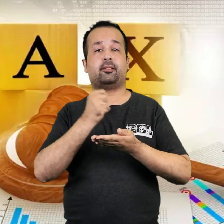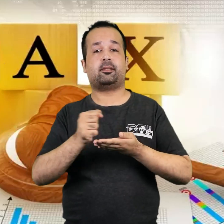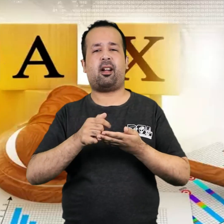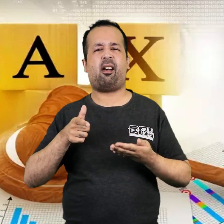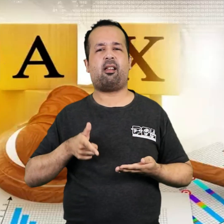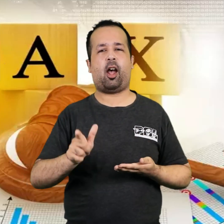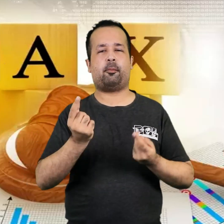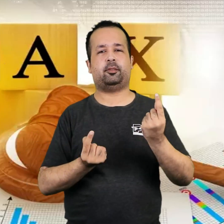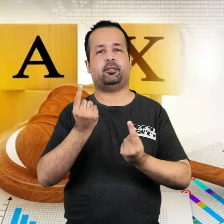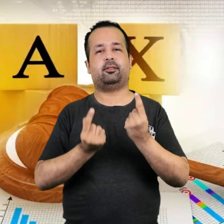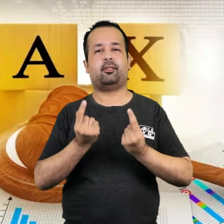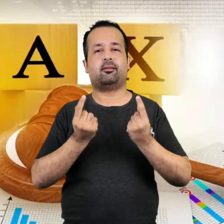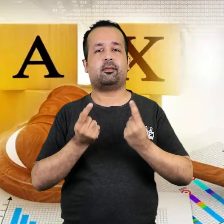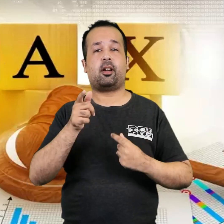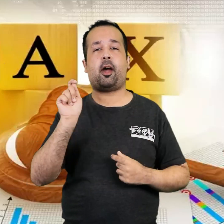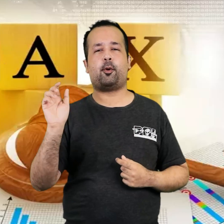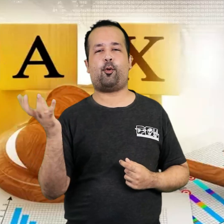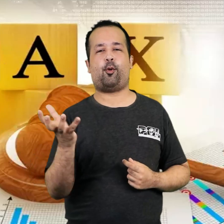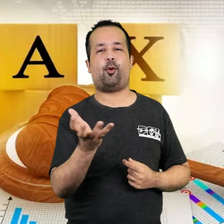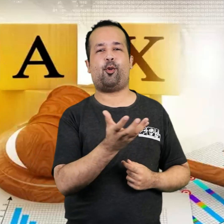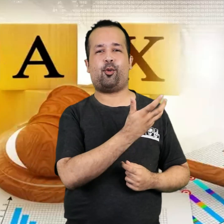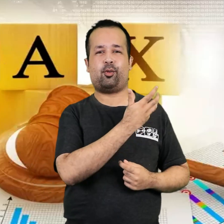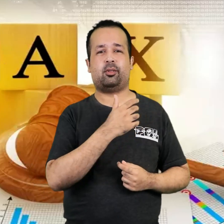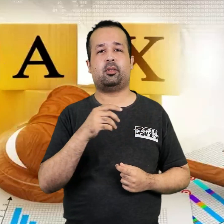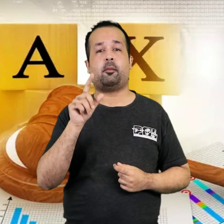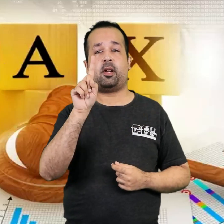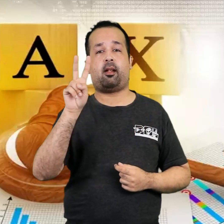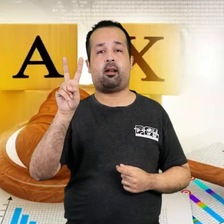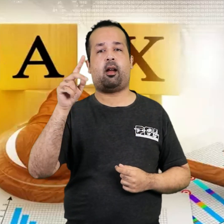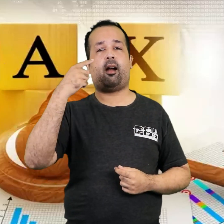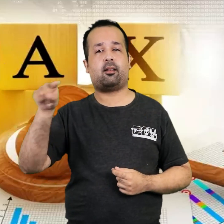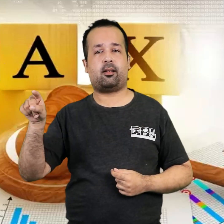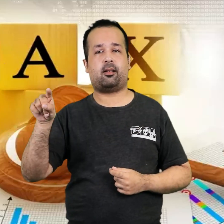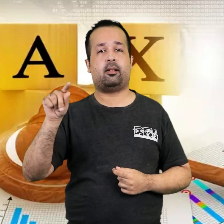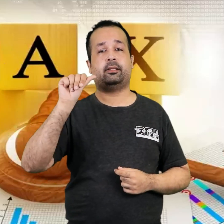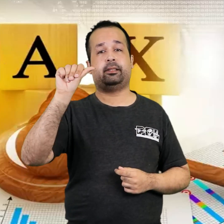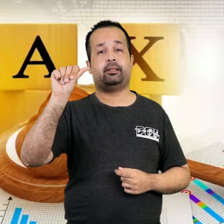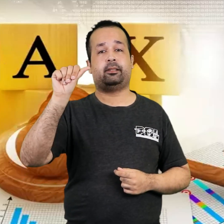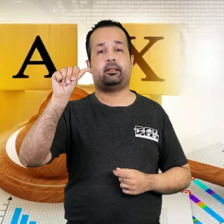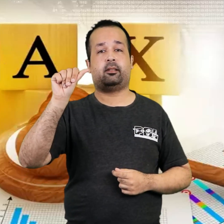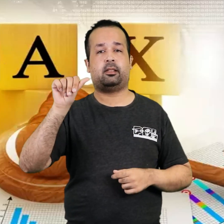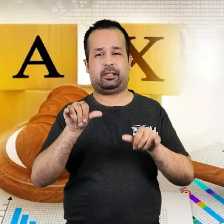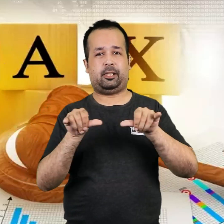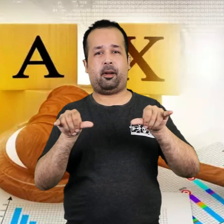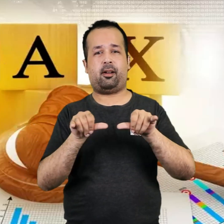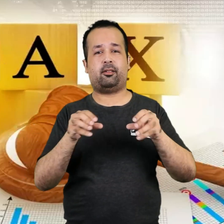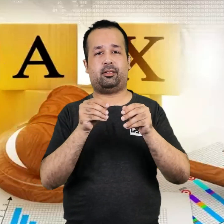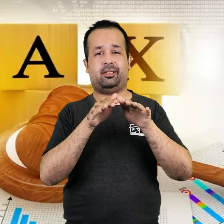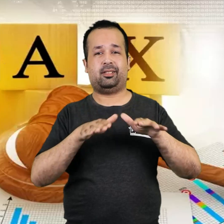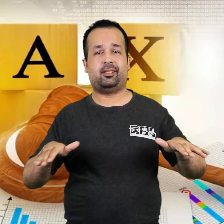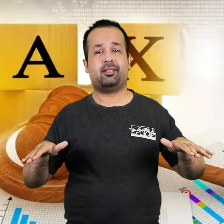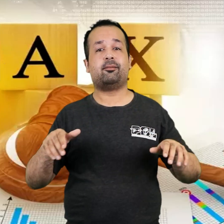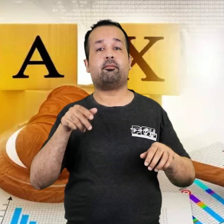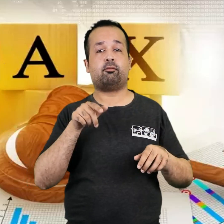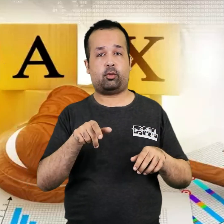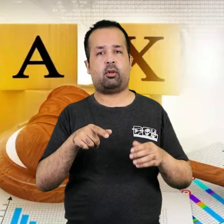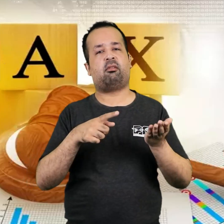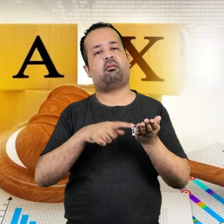The World Bank has also requested a levy on twelve and a half acres of land in the agricultural sector.